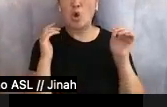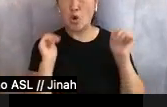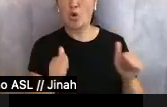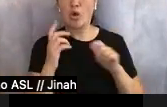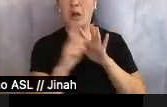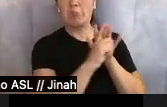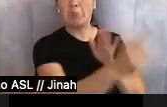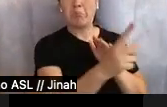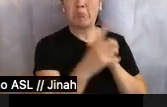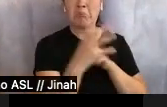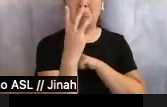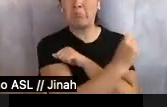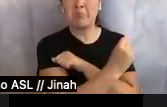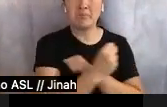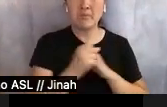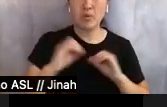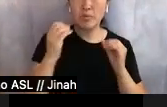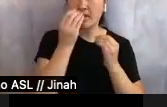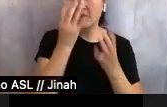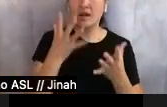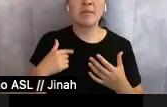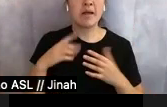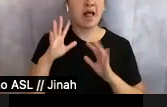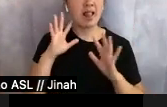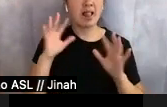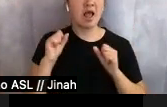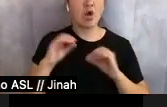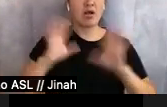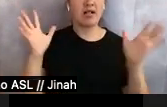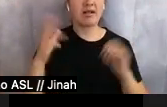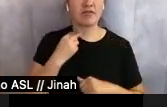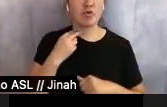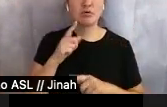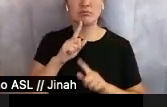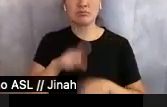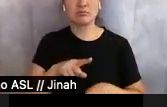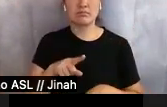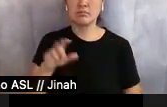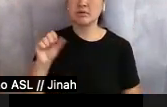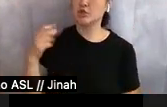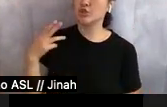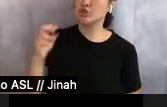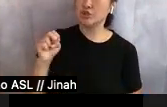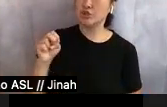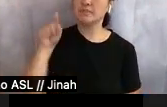Then a loud and clear voice responded over the dim. "She. She's a girl, you [ __ ]."